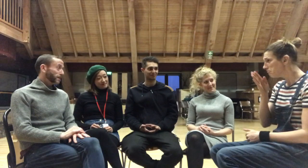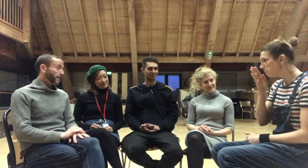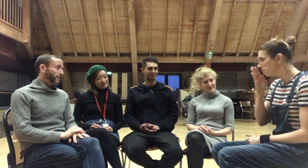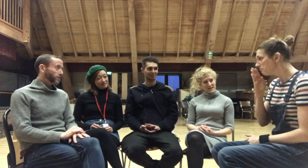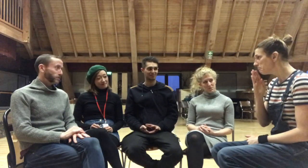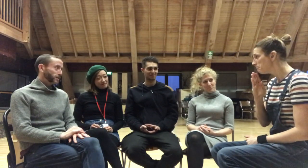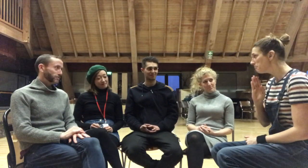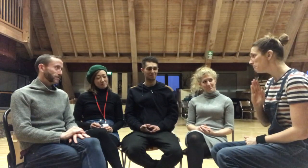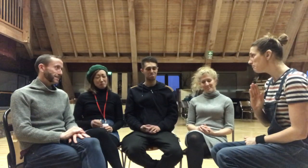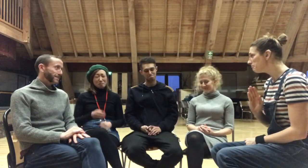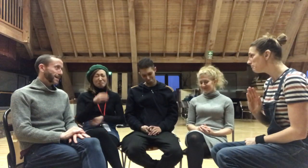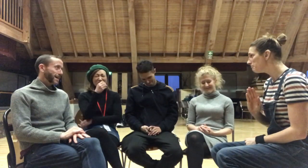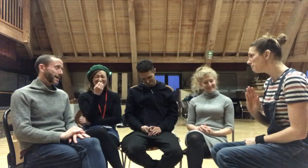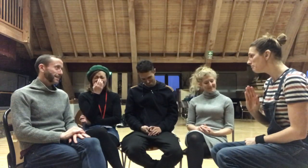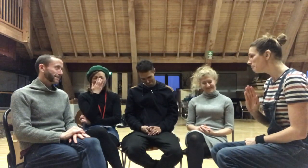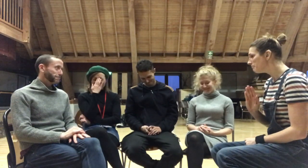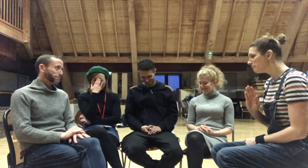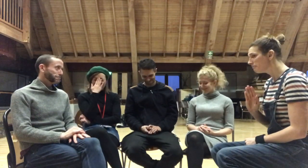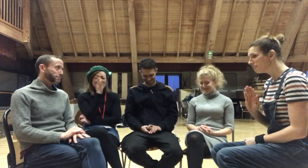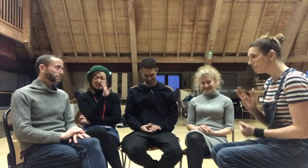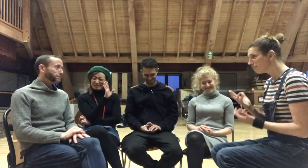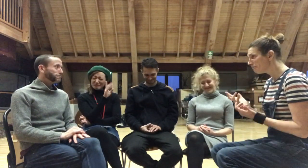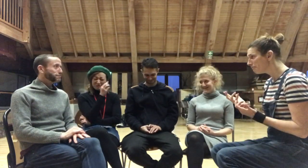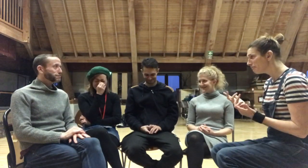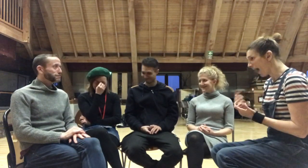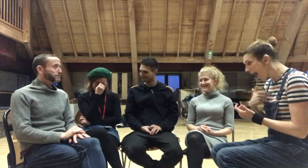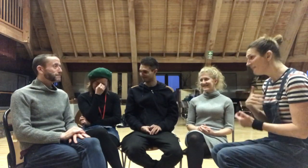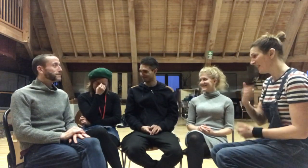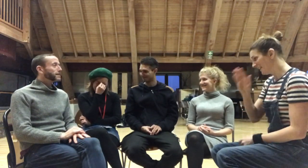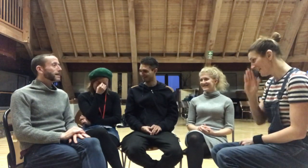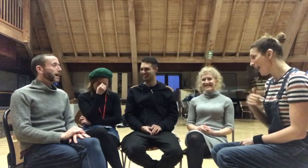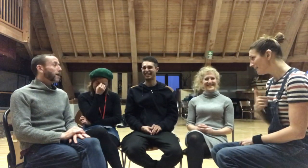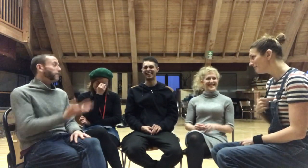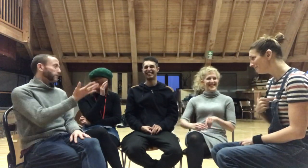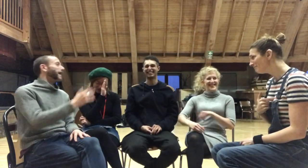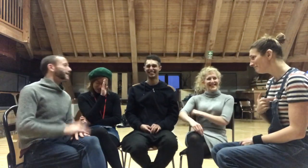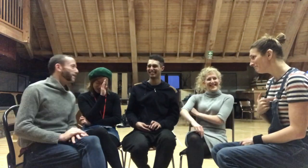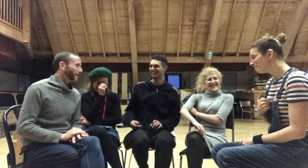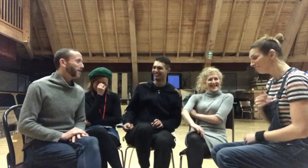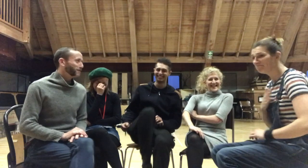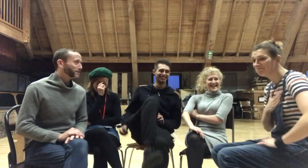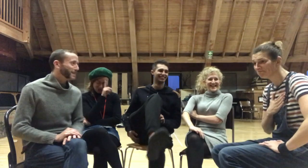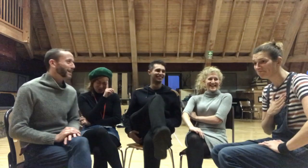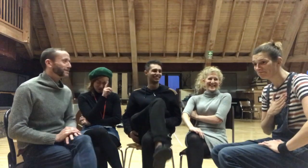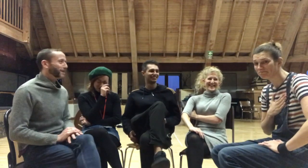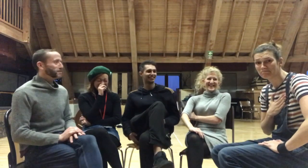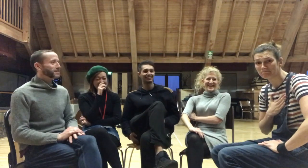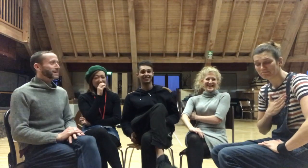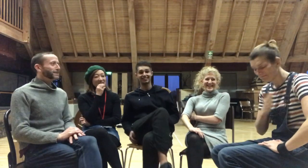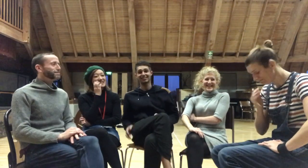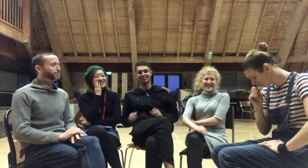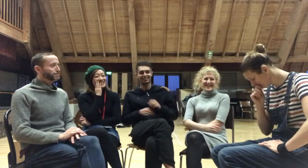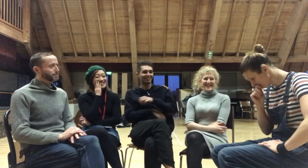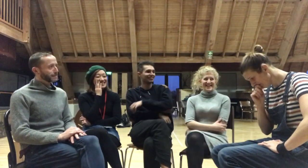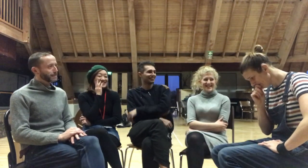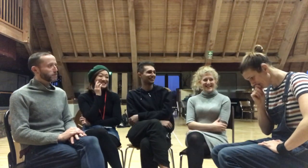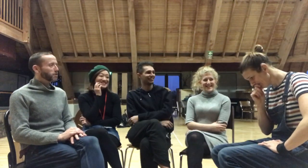Which is really sad! I feel sad anyway!..let's have a moment